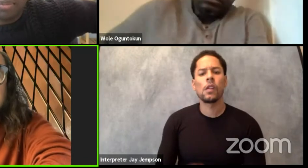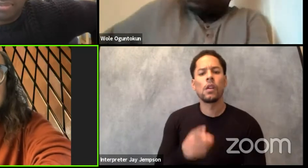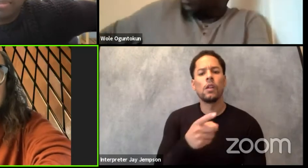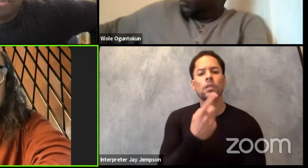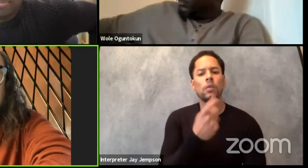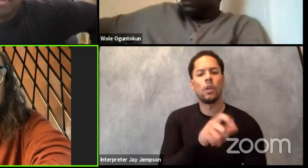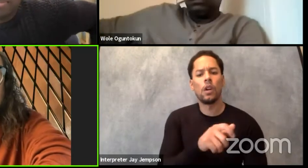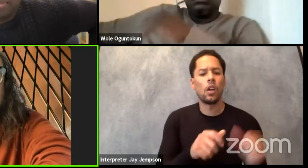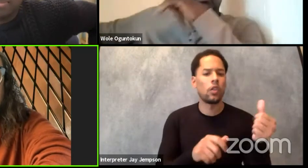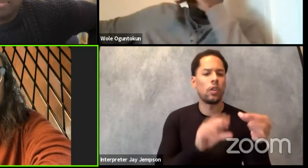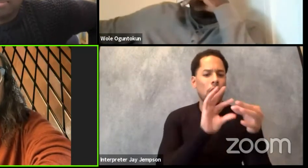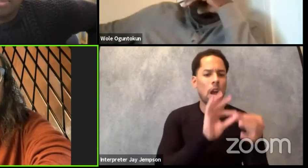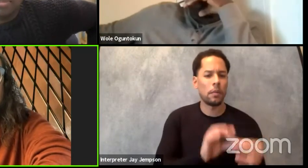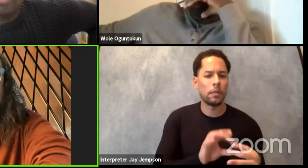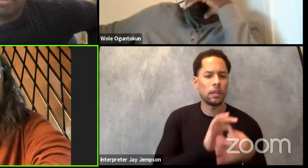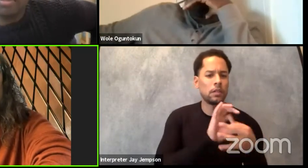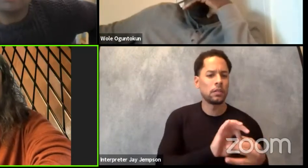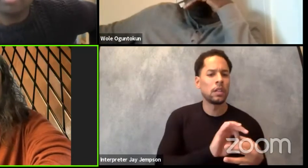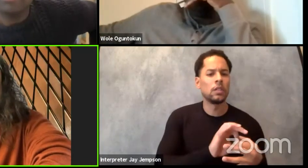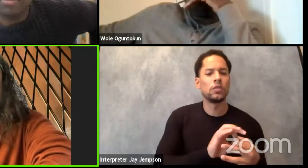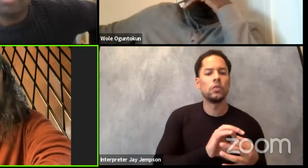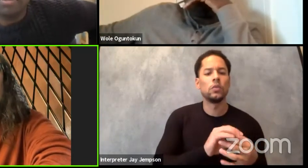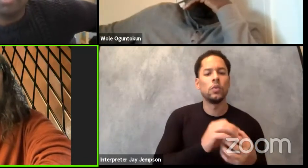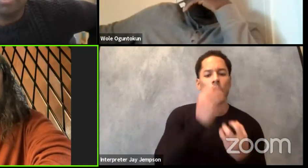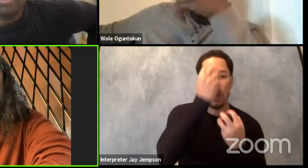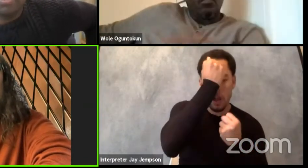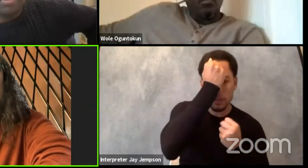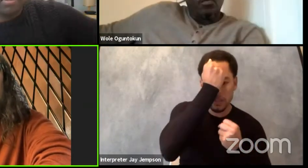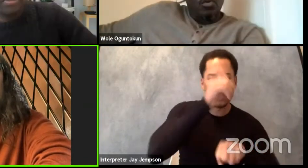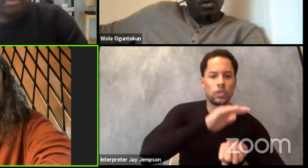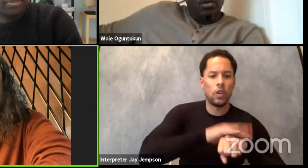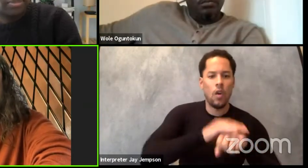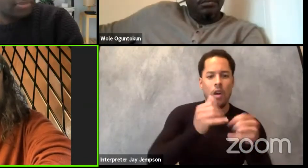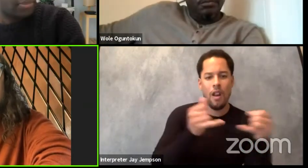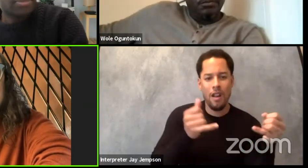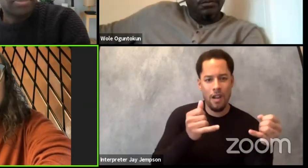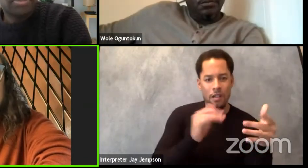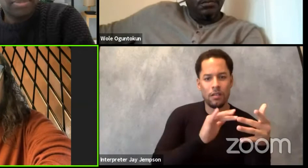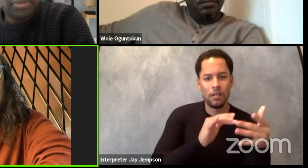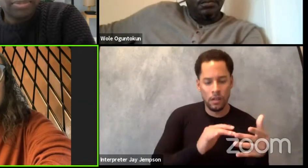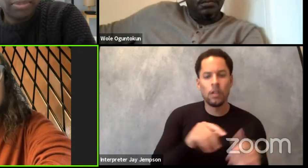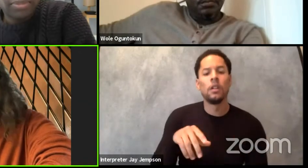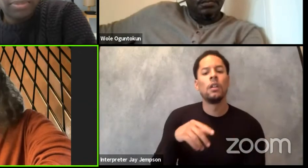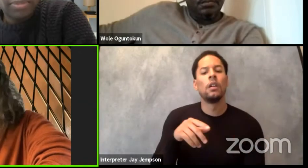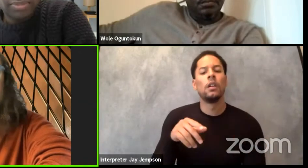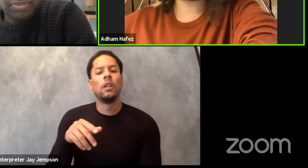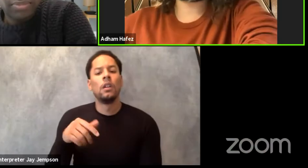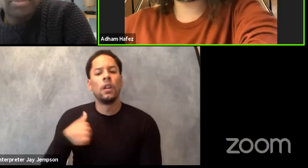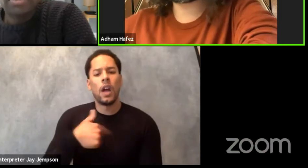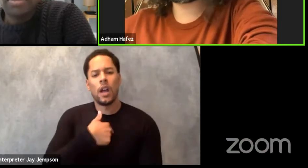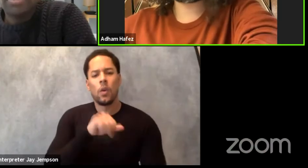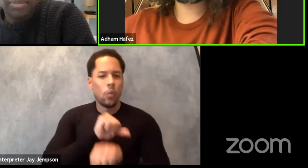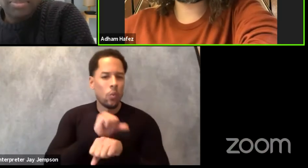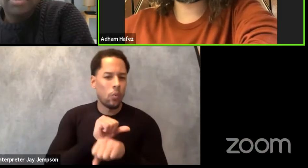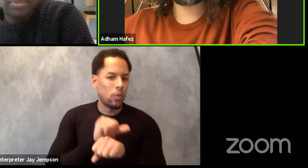and I just will quickly jump to that. Because I work a lot with different technological tools